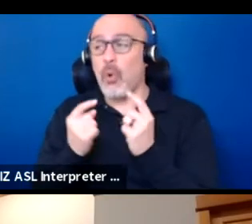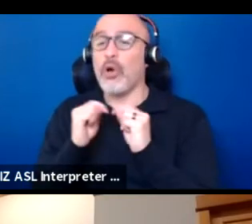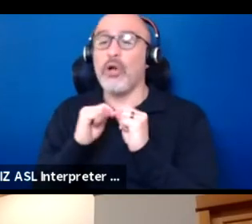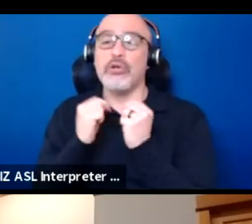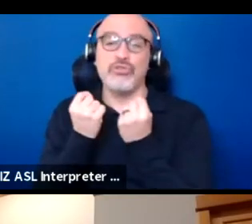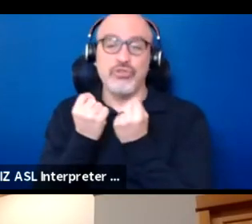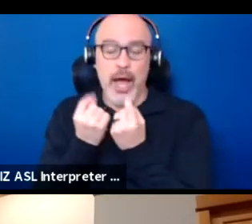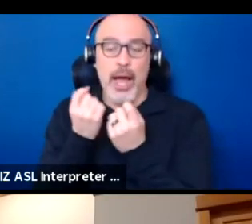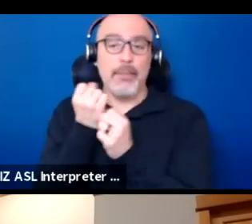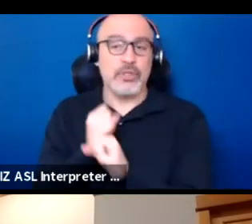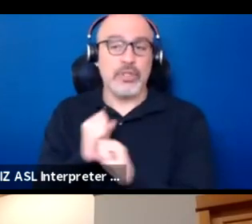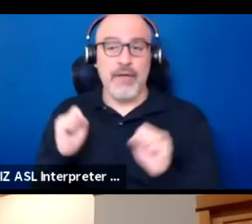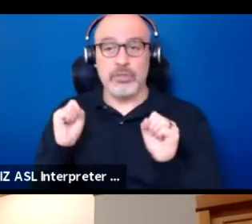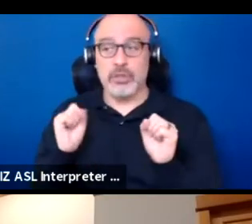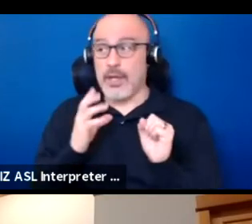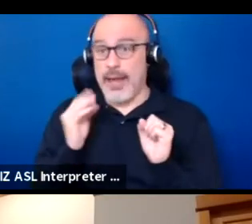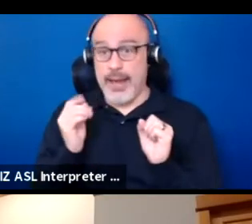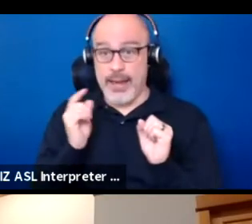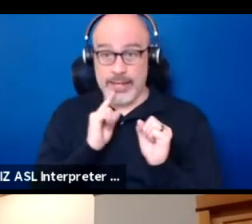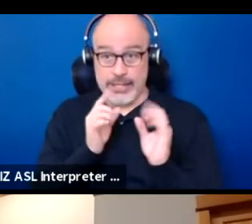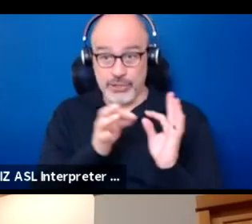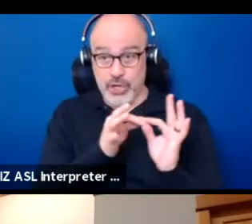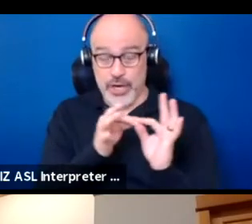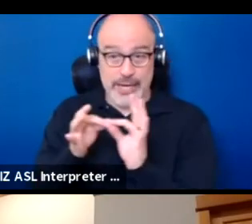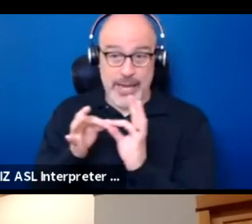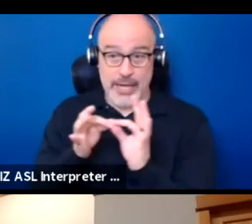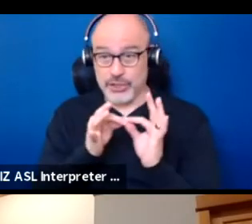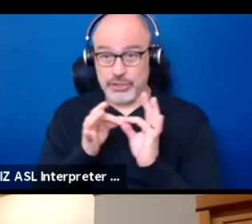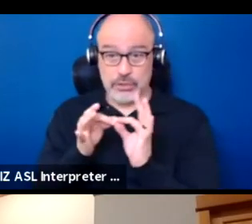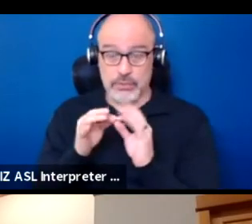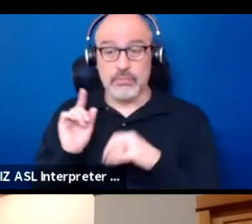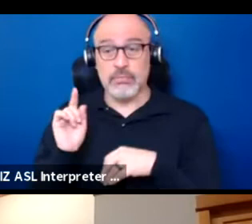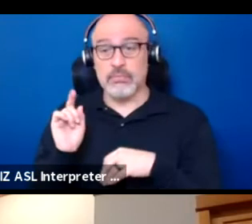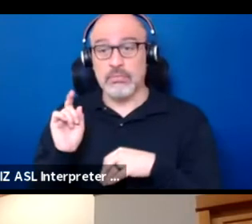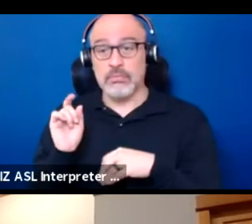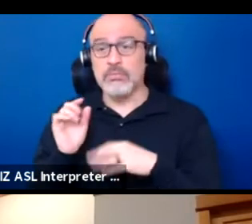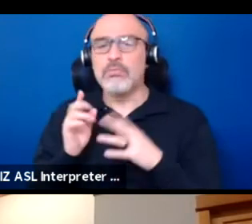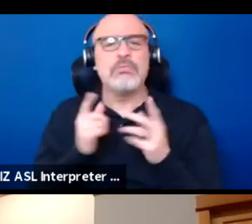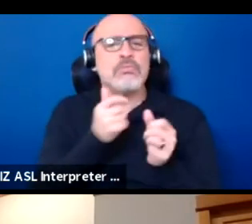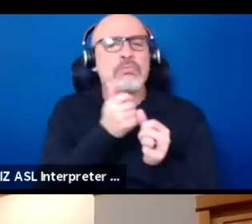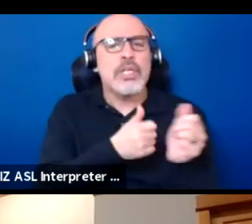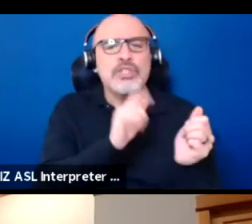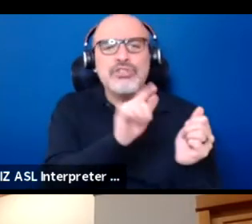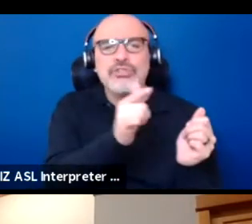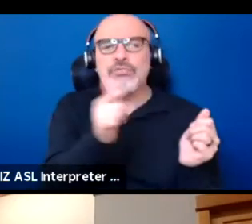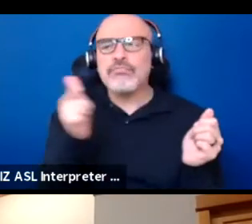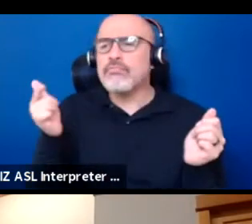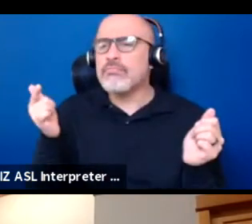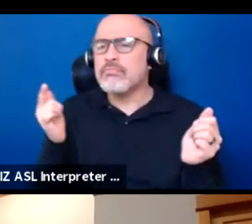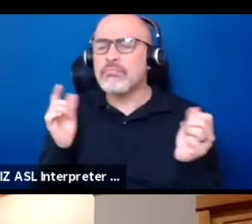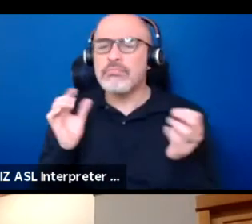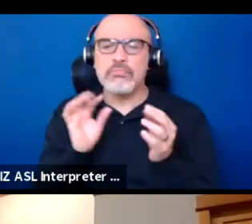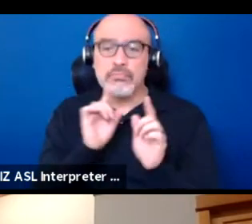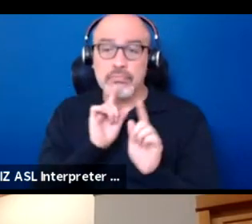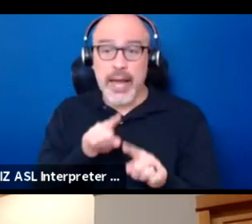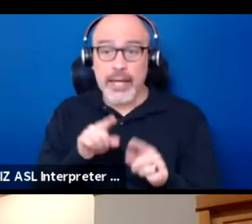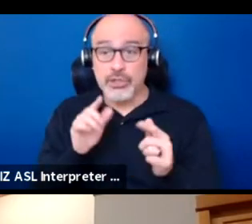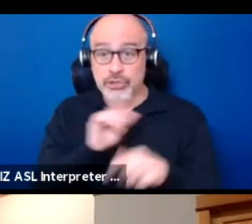And is there a connection? So let's just, we'll each can go around and answer that. Take a turn answering that.